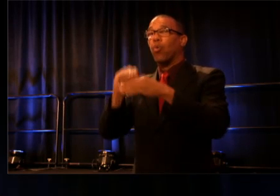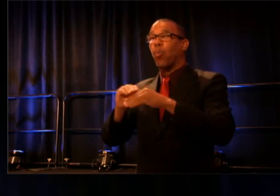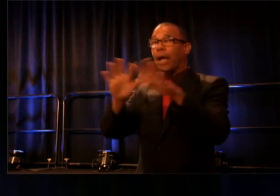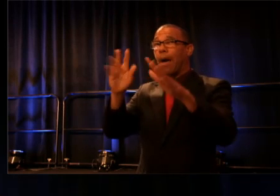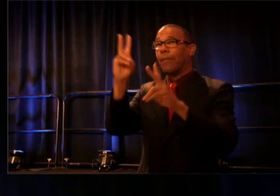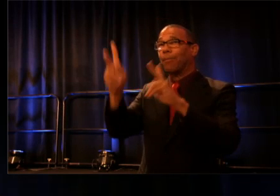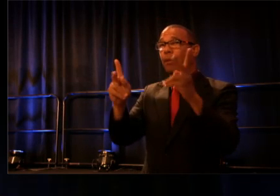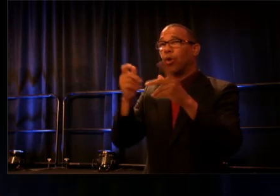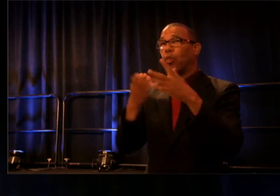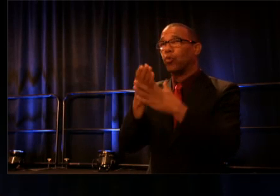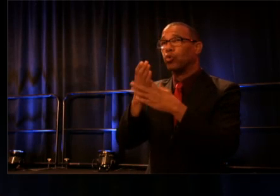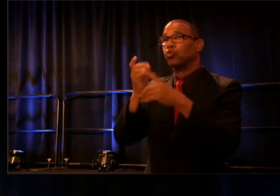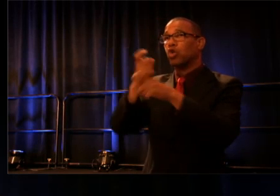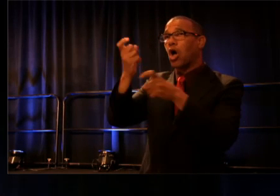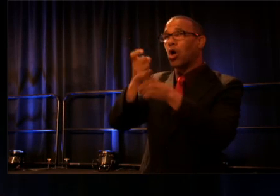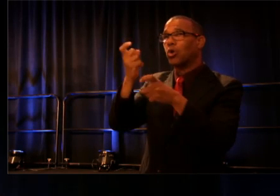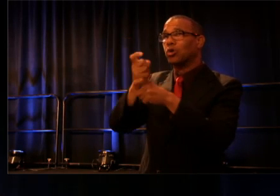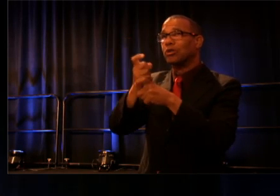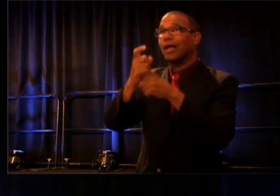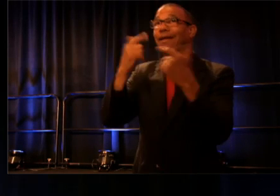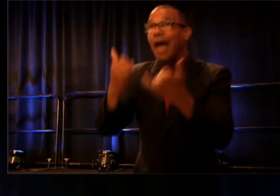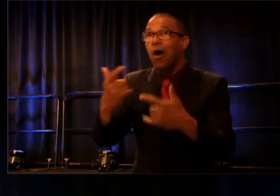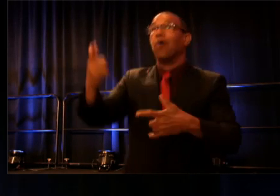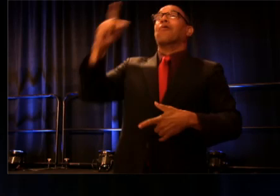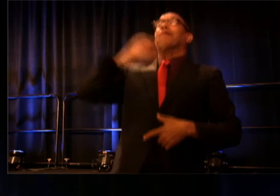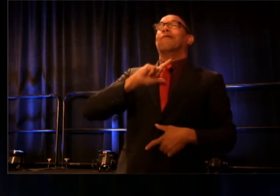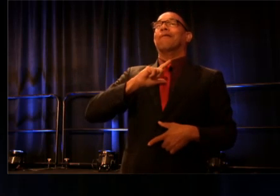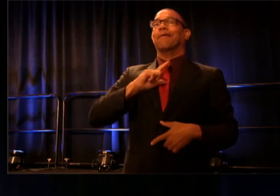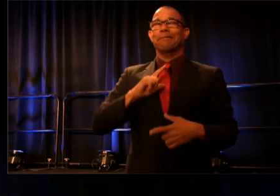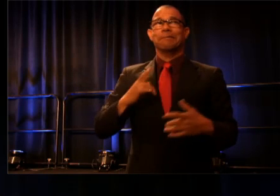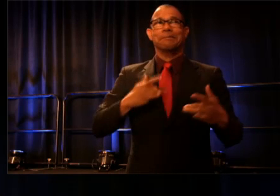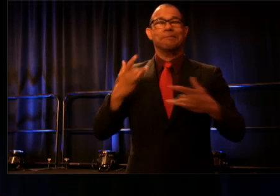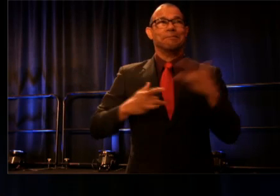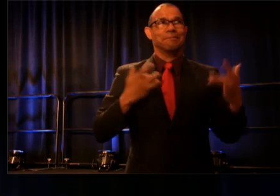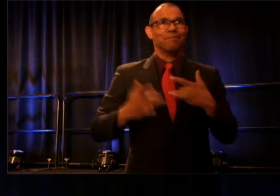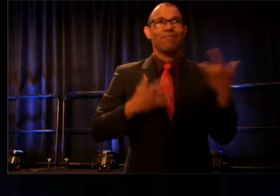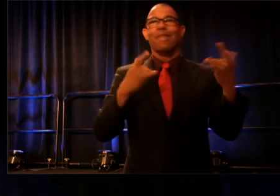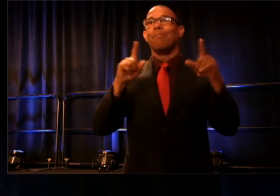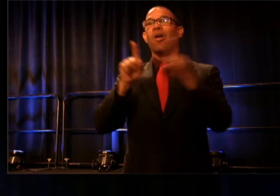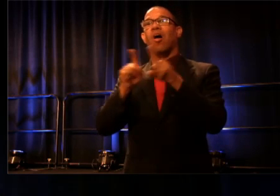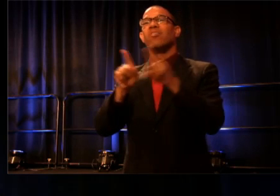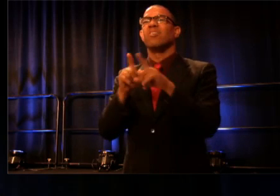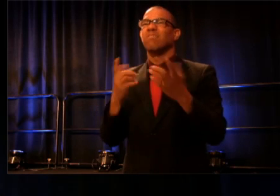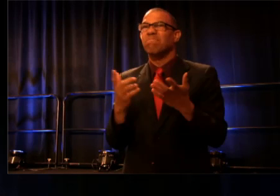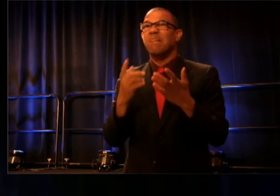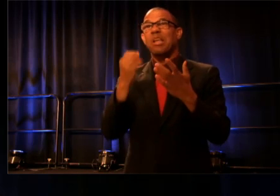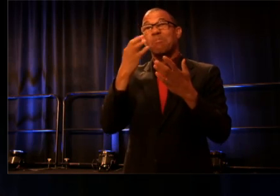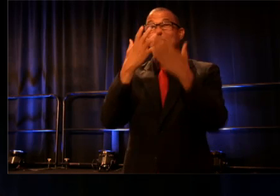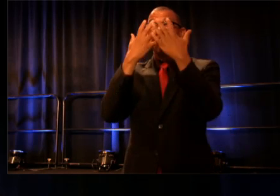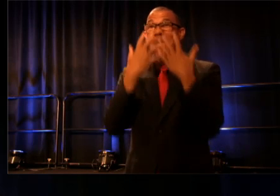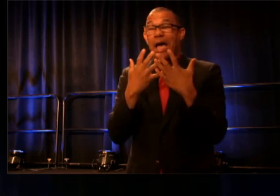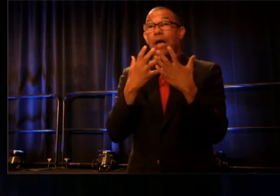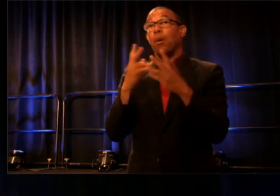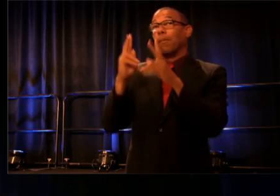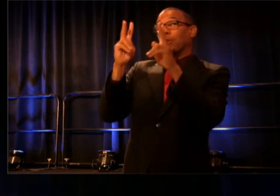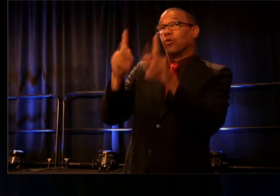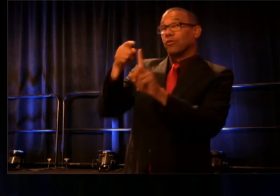It's very exciting. But it's also a little bittersweet and that's because the person who used to have this role